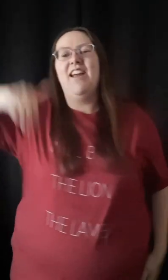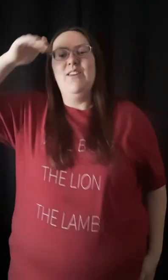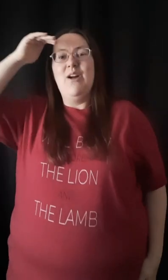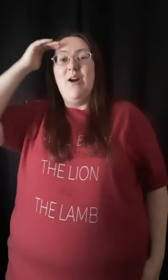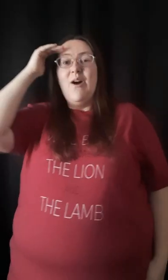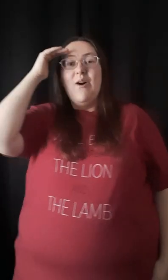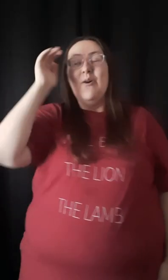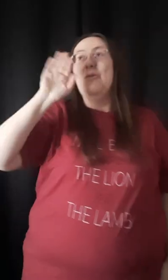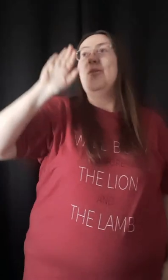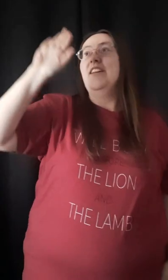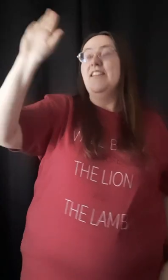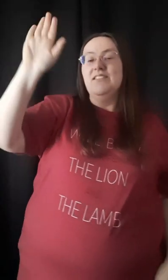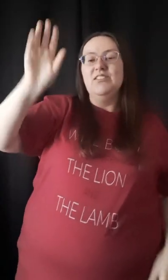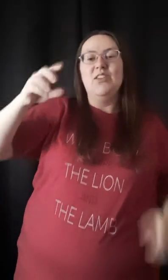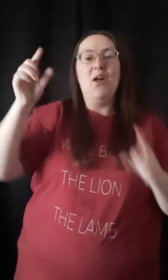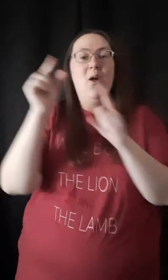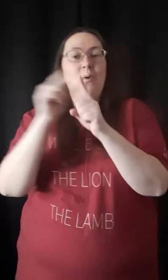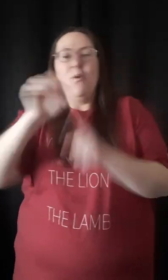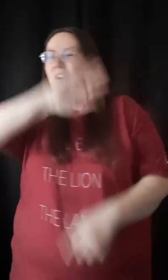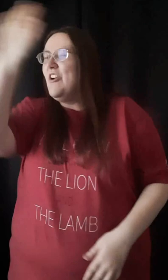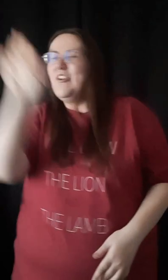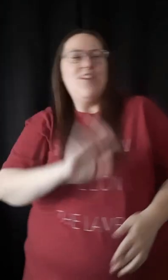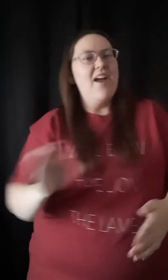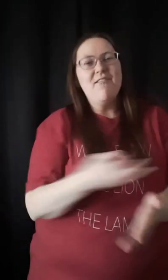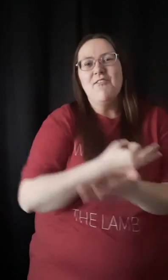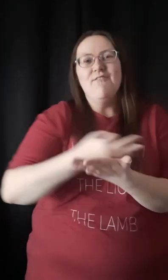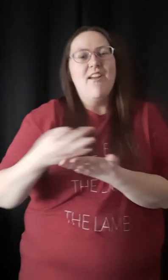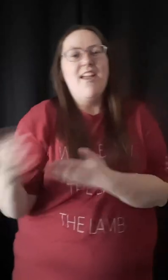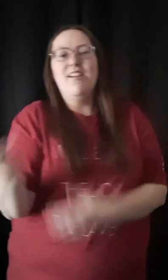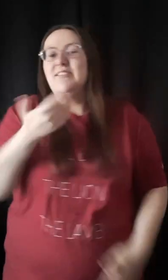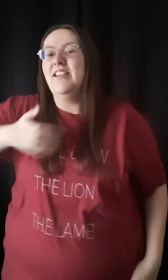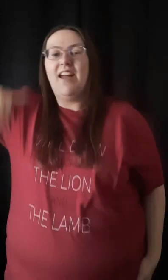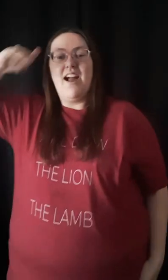And I know his Word never fails